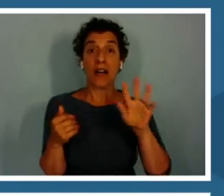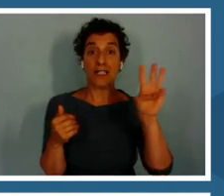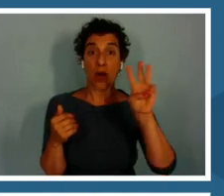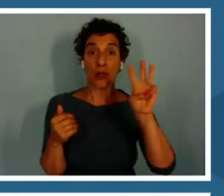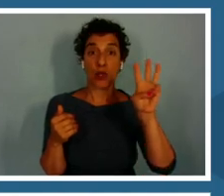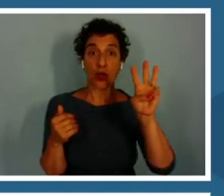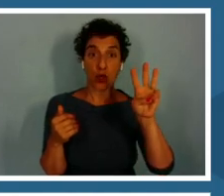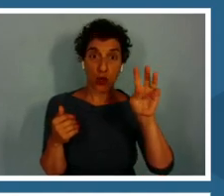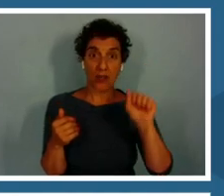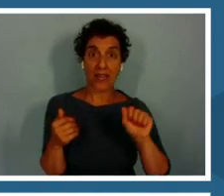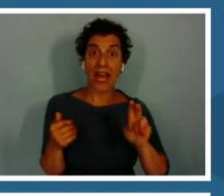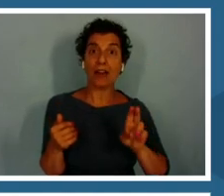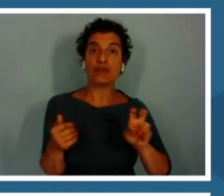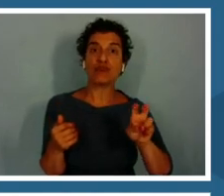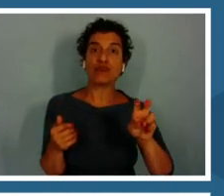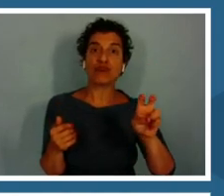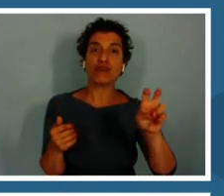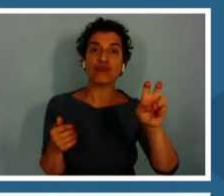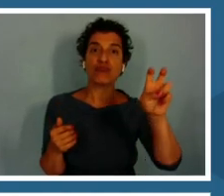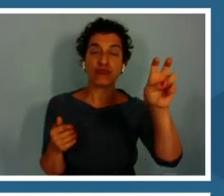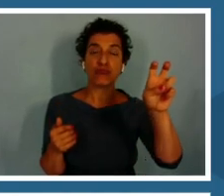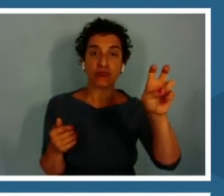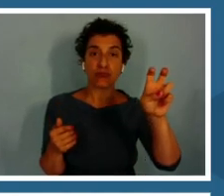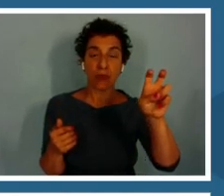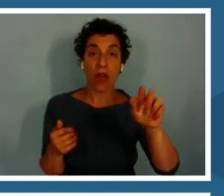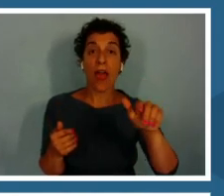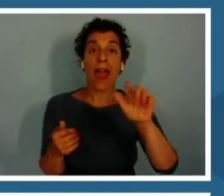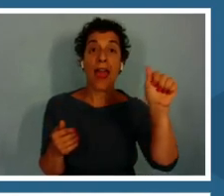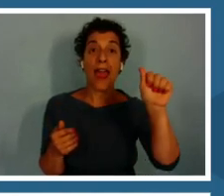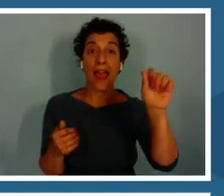You can turn left and right using that letter a and D buttons.